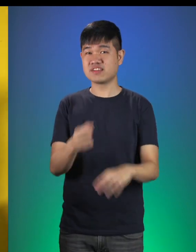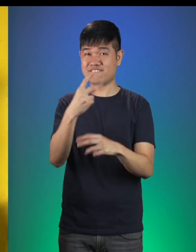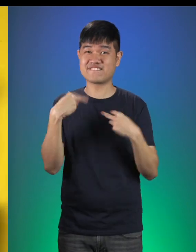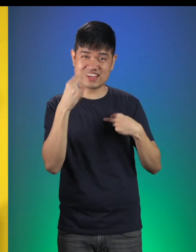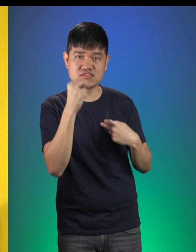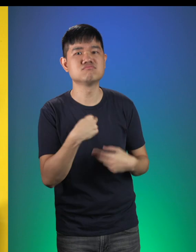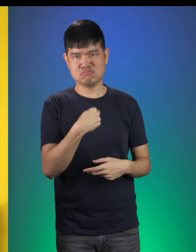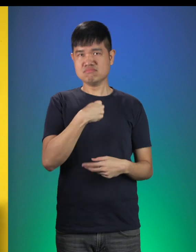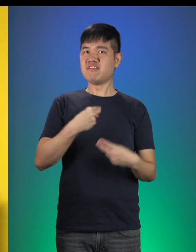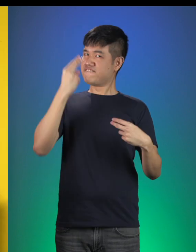I certainly did!